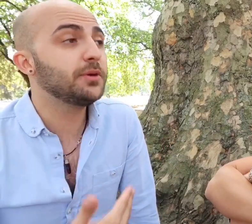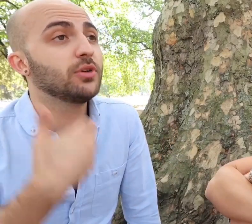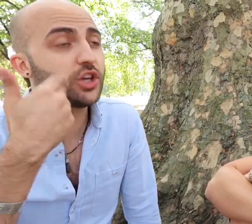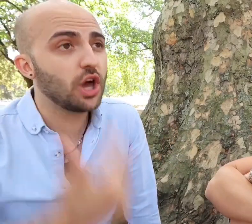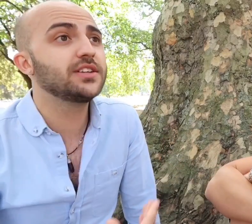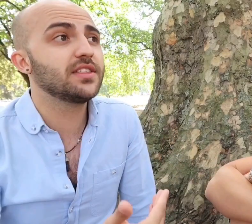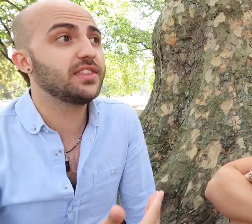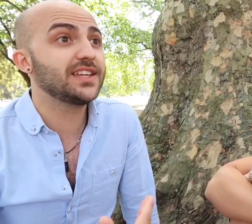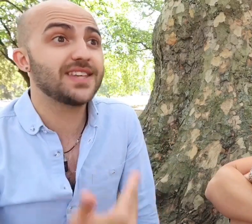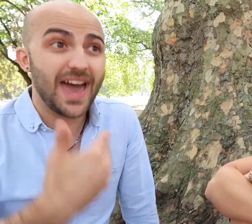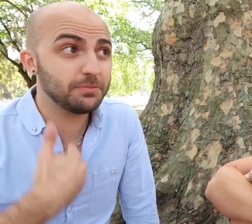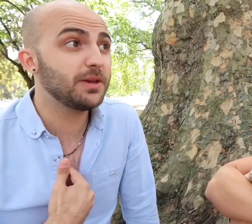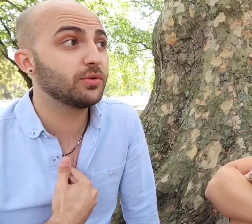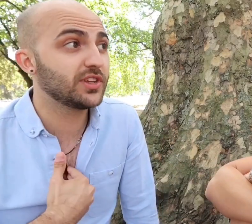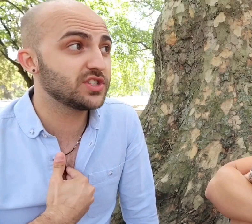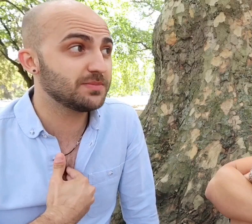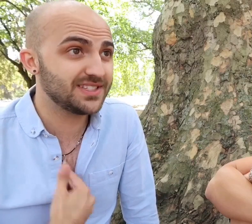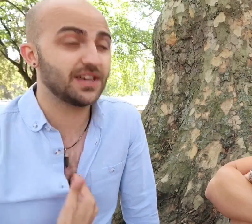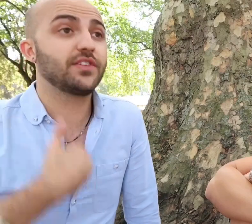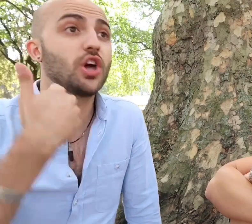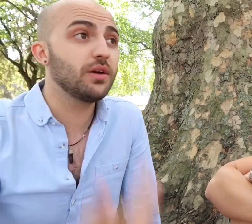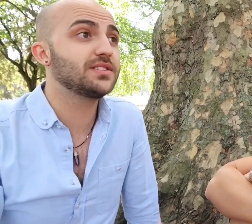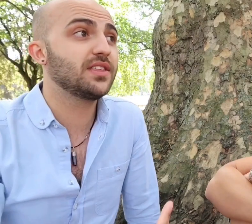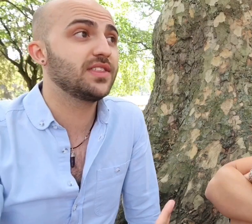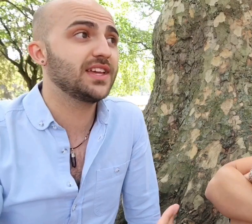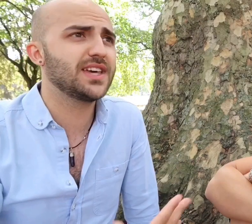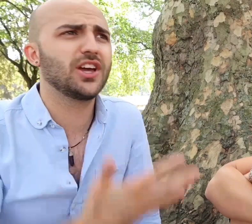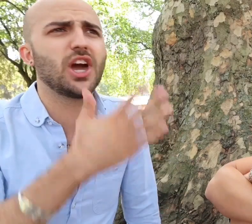are going to the theatre and people such as myself or going to the theatre and